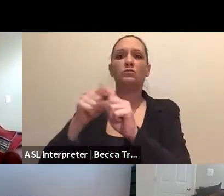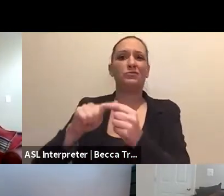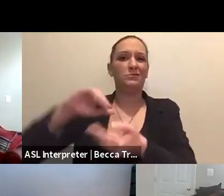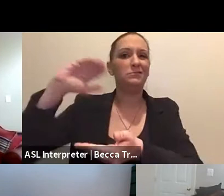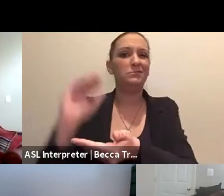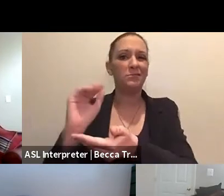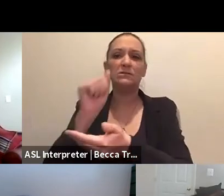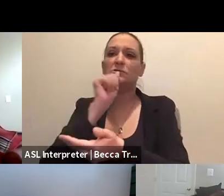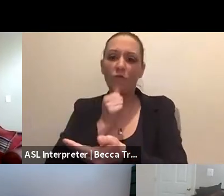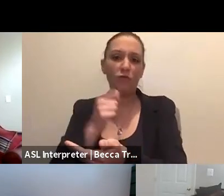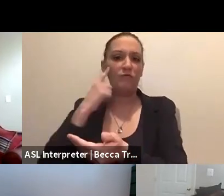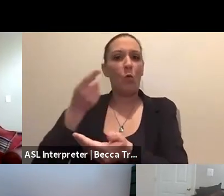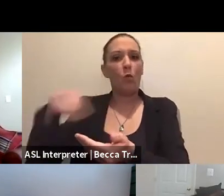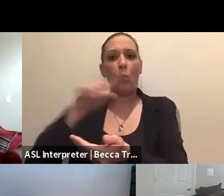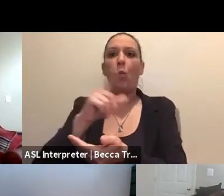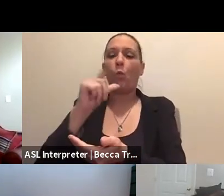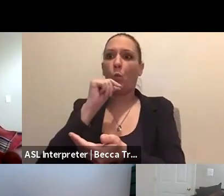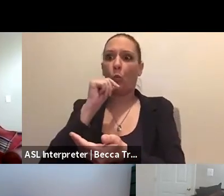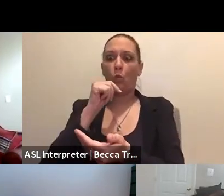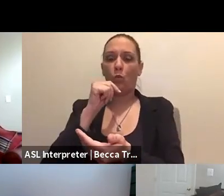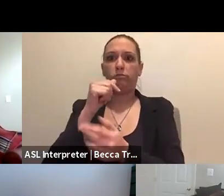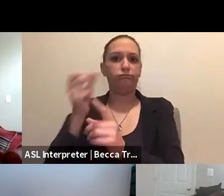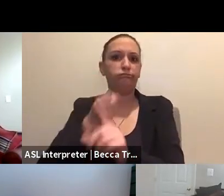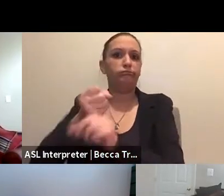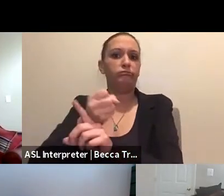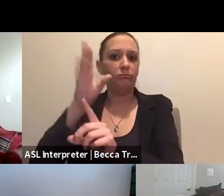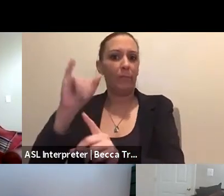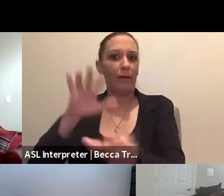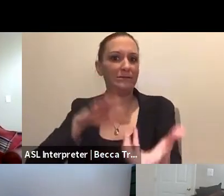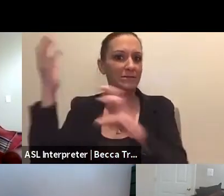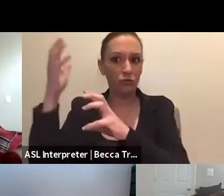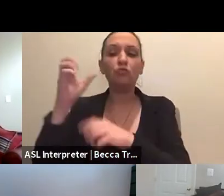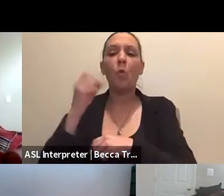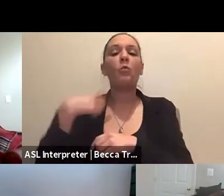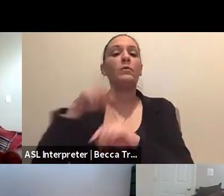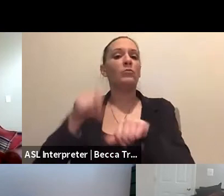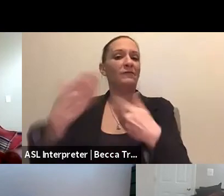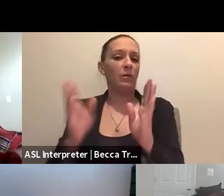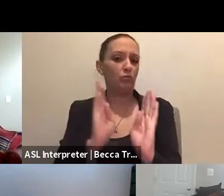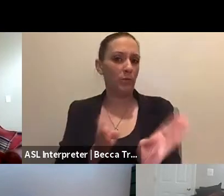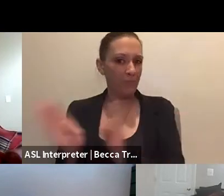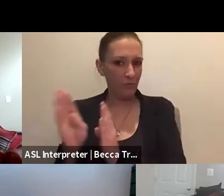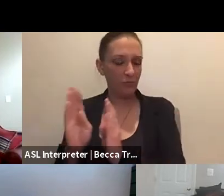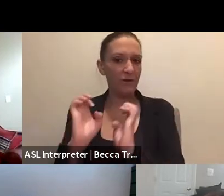for those have incurred a disaster. So we provide preparedness education.